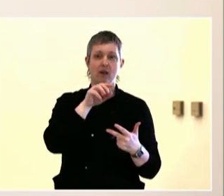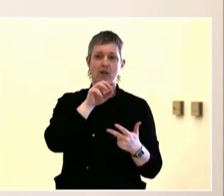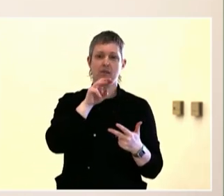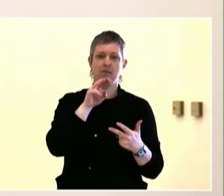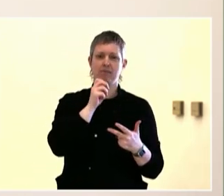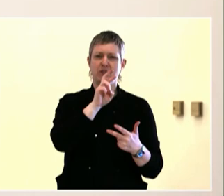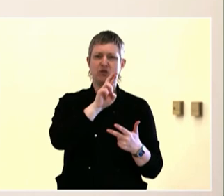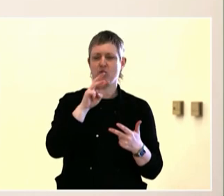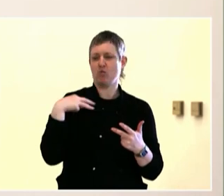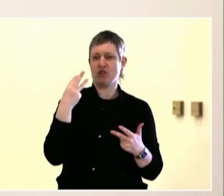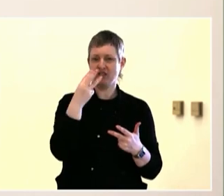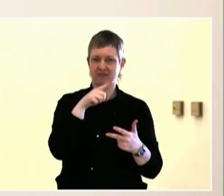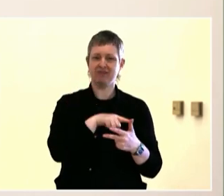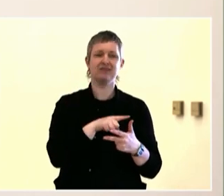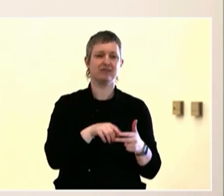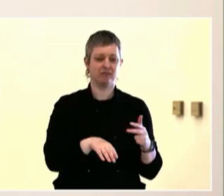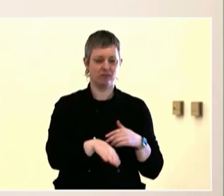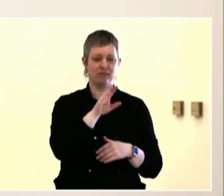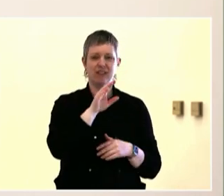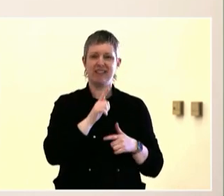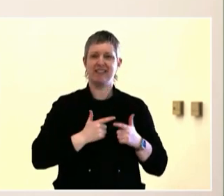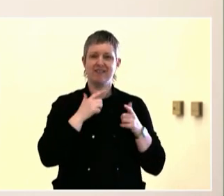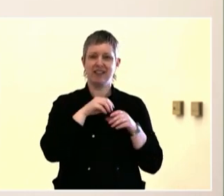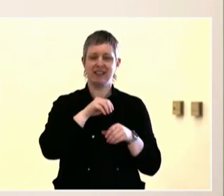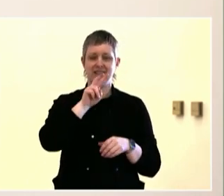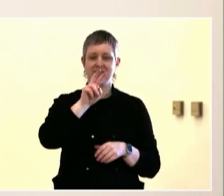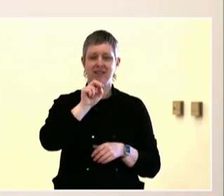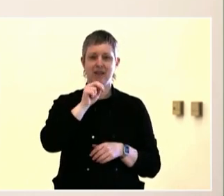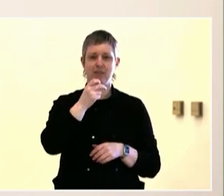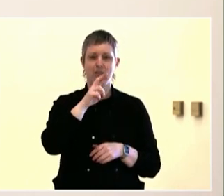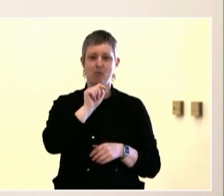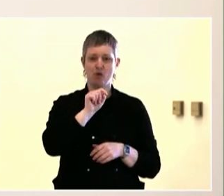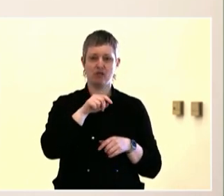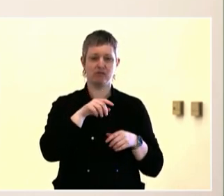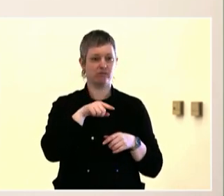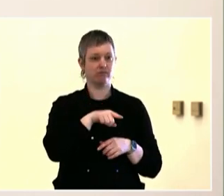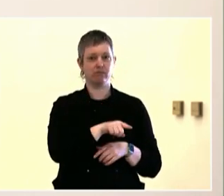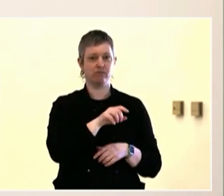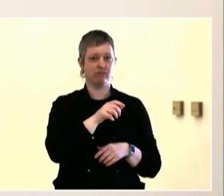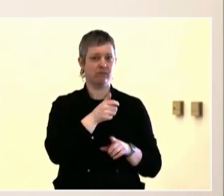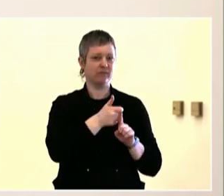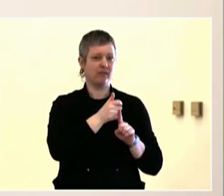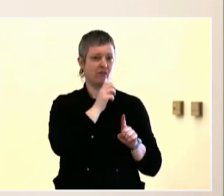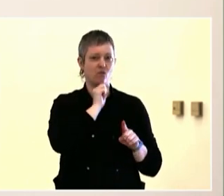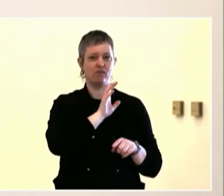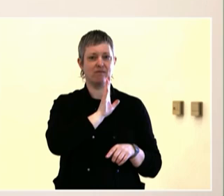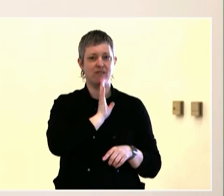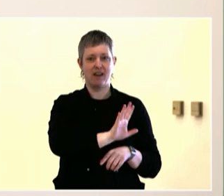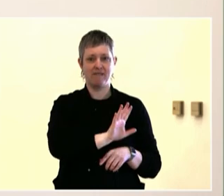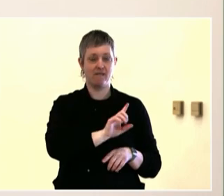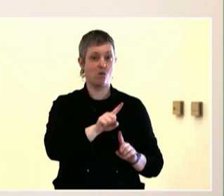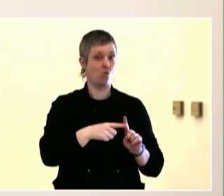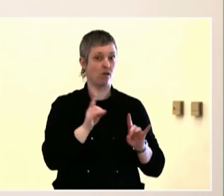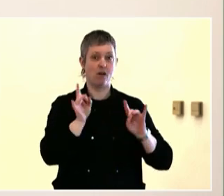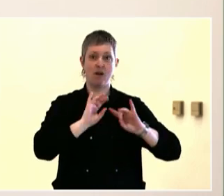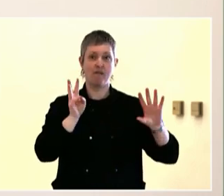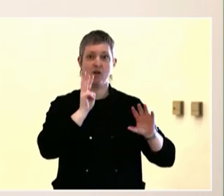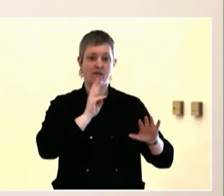note-taking, I'm called meeting making people that will provide a summary report for these meetings. One thing that struck me about